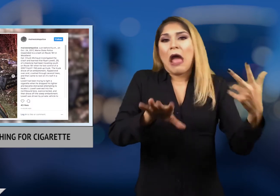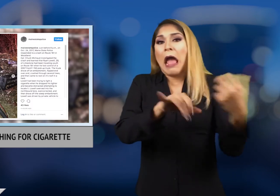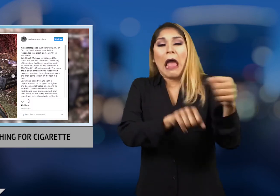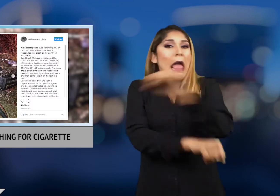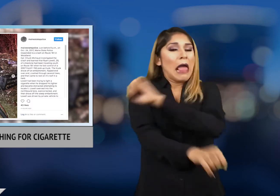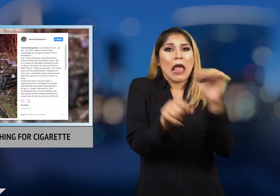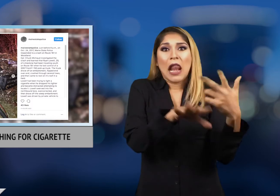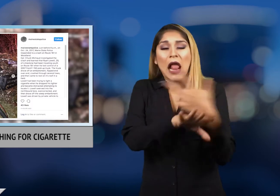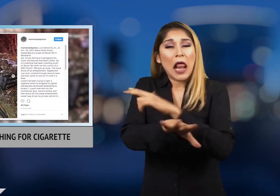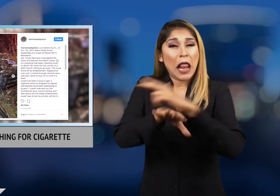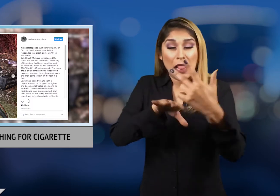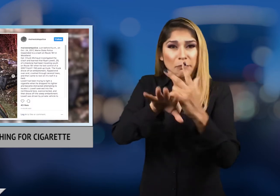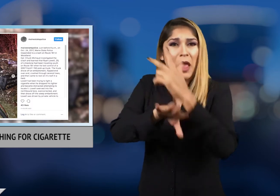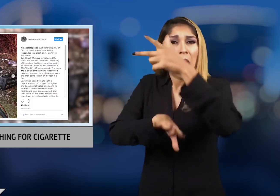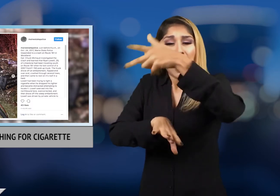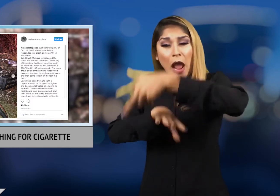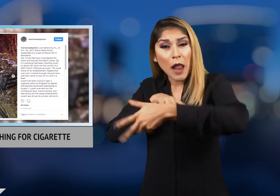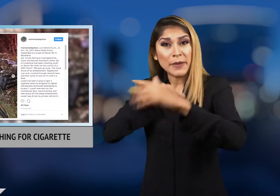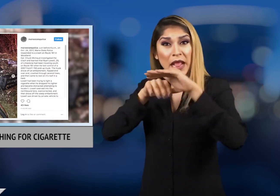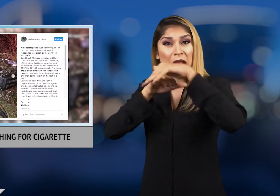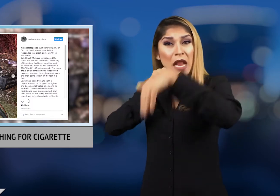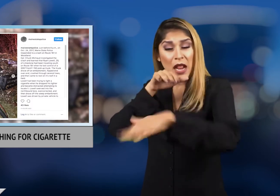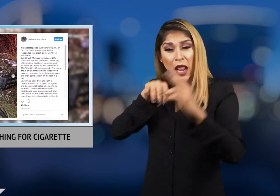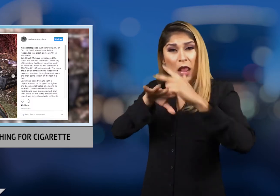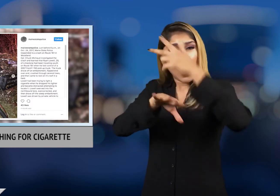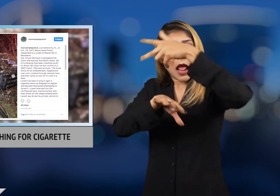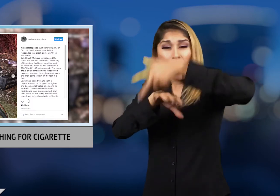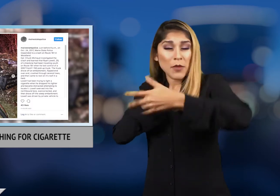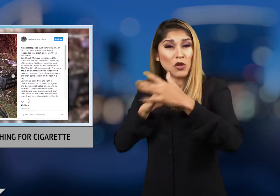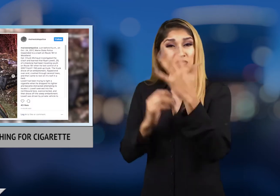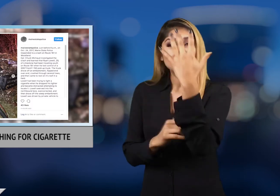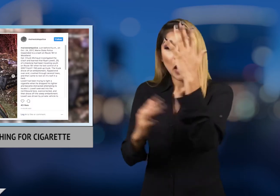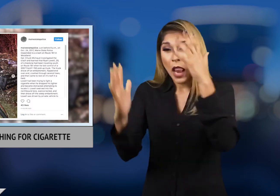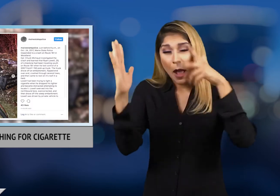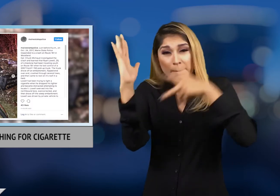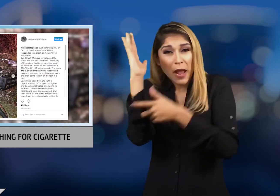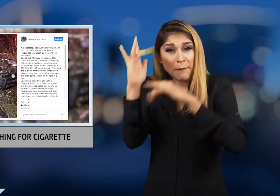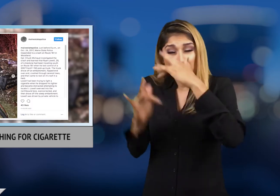flipped end over end down a steep embankment.